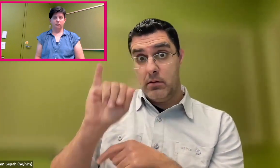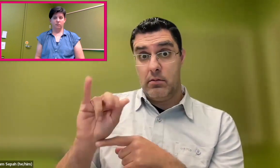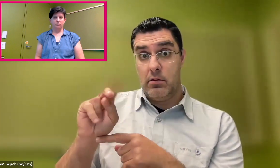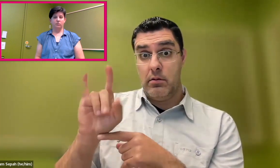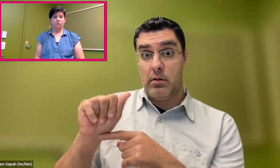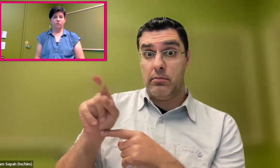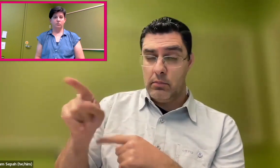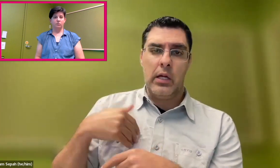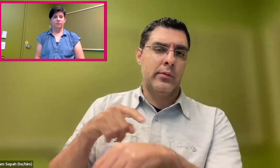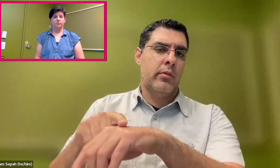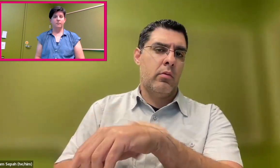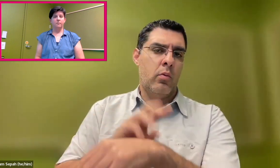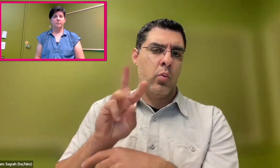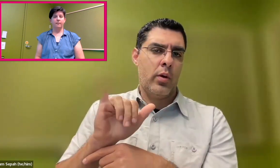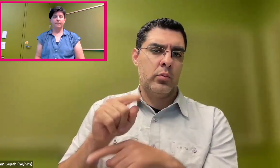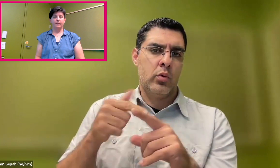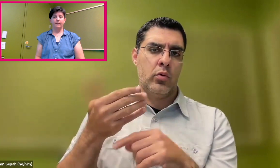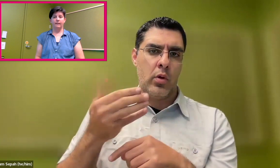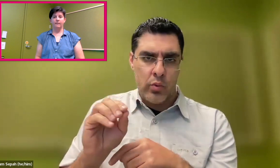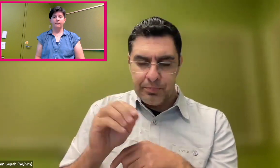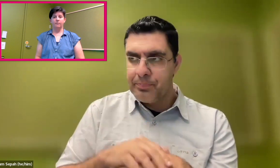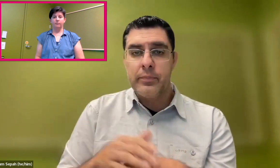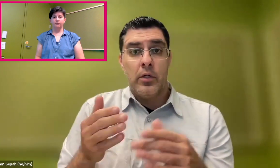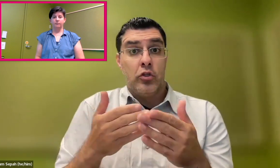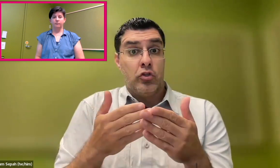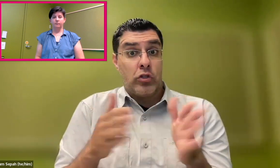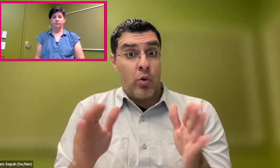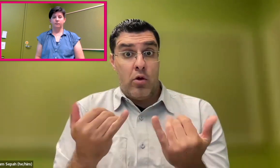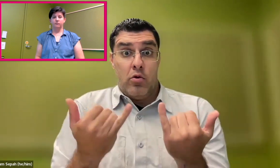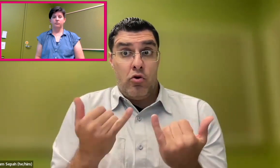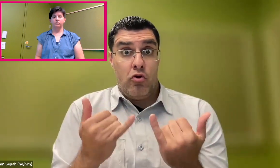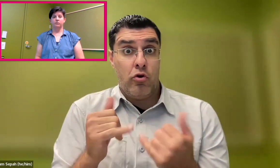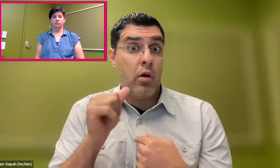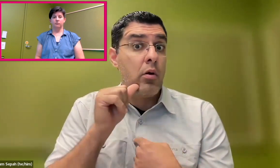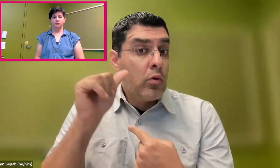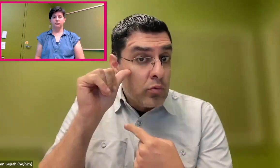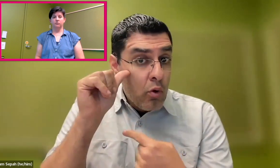For example, in India, they have a long way to go.